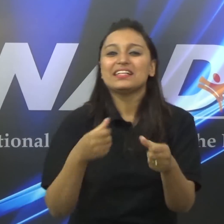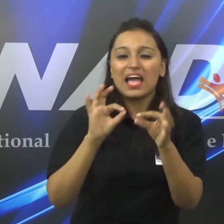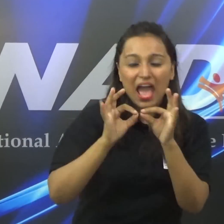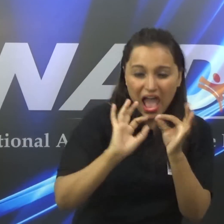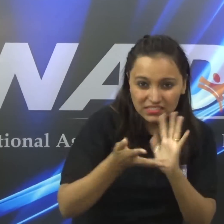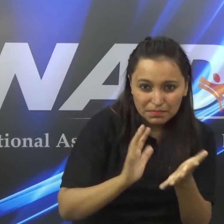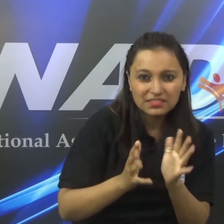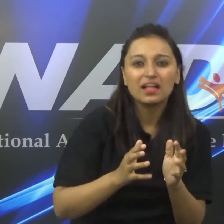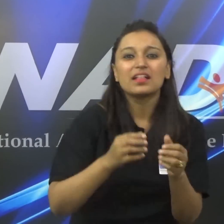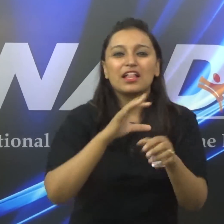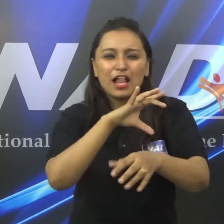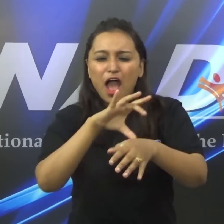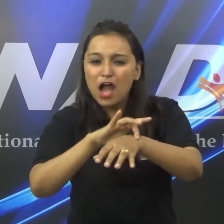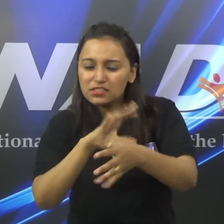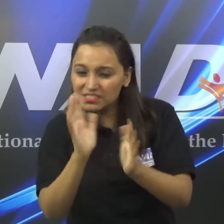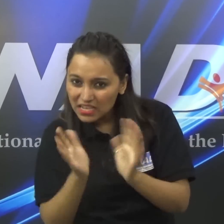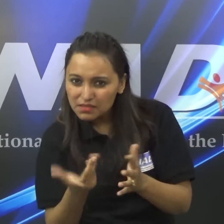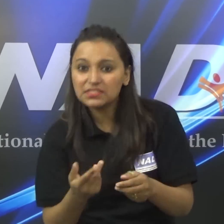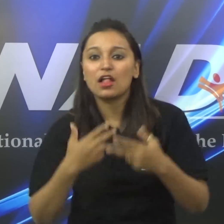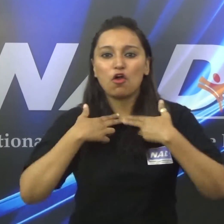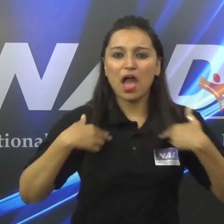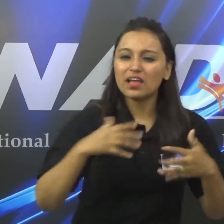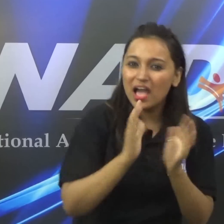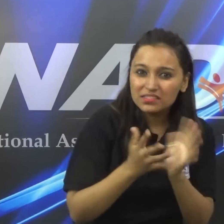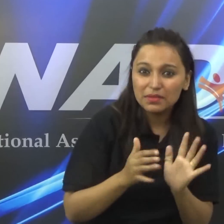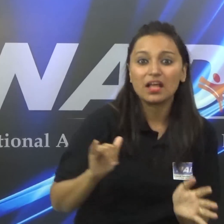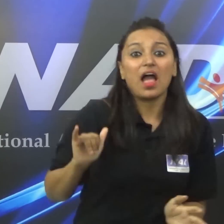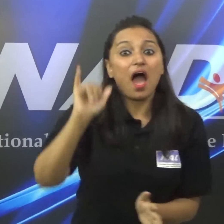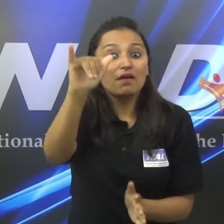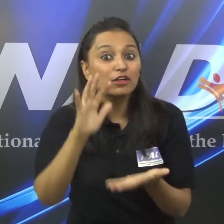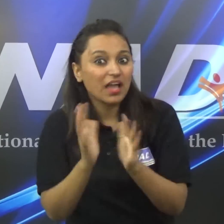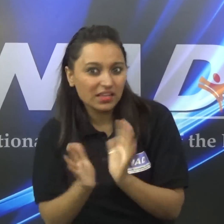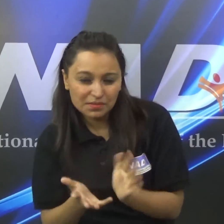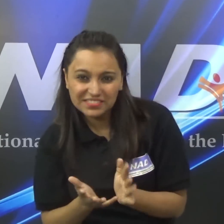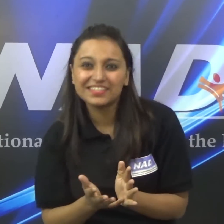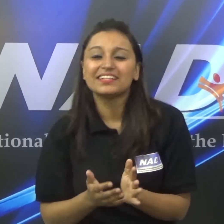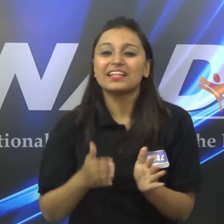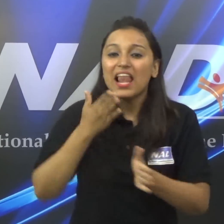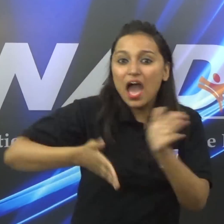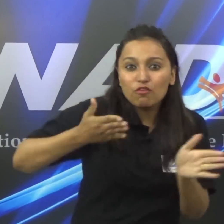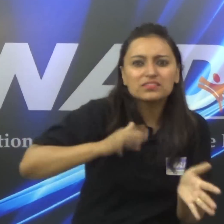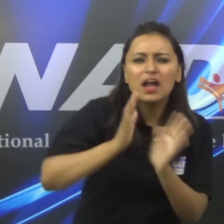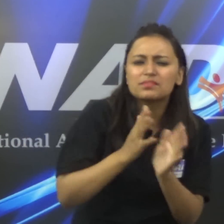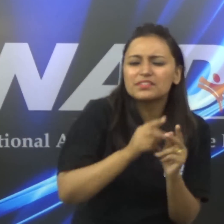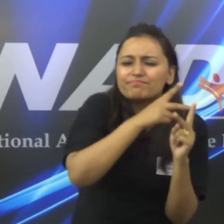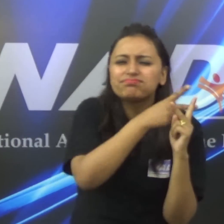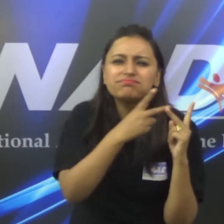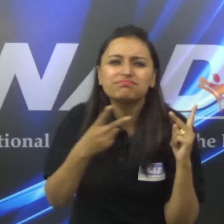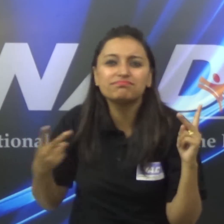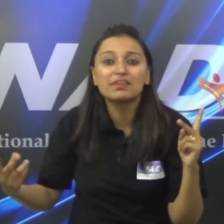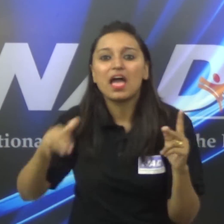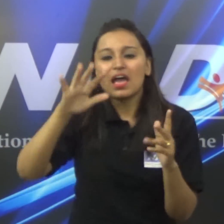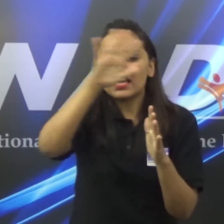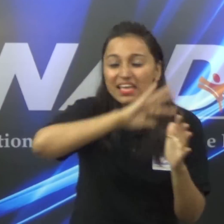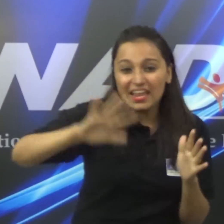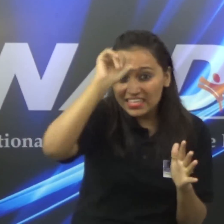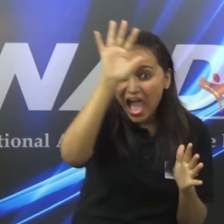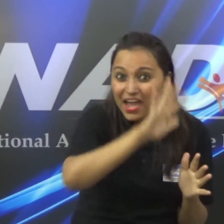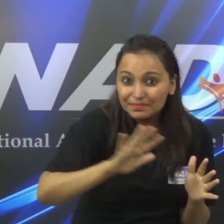interpreters in hospitals, courts, airports, railways stations and various other public places in the country.